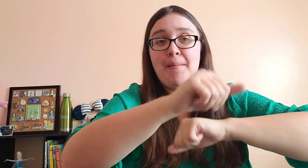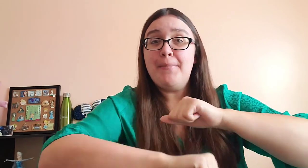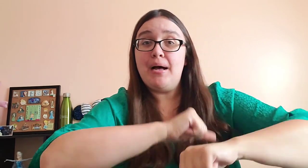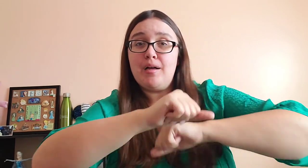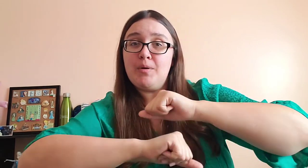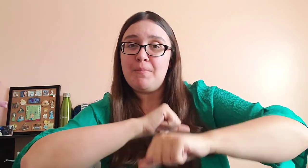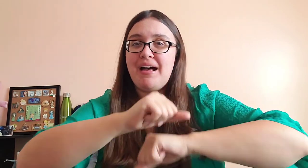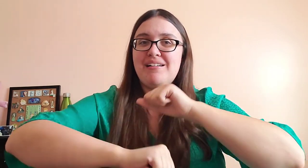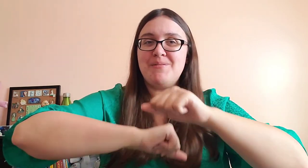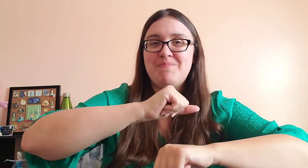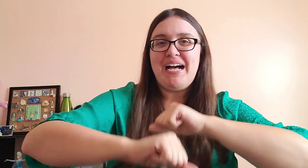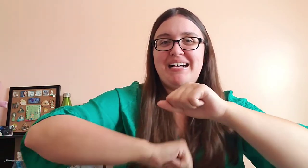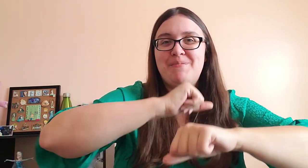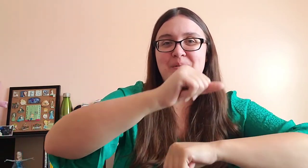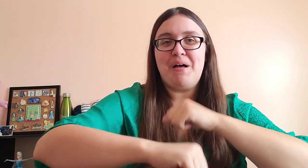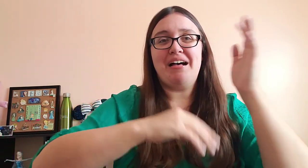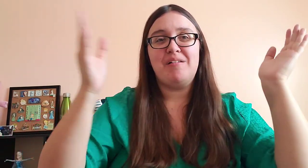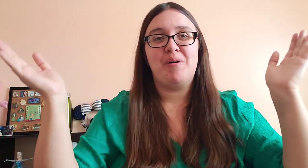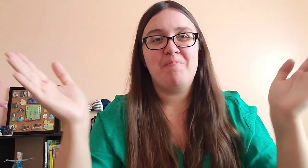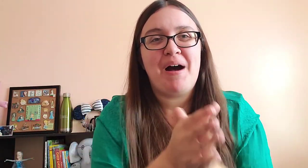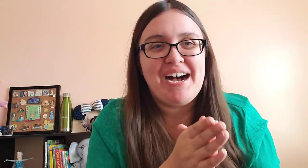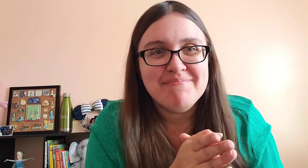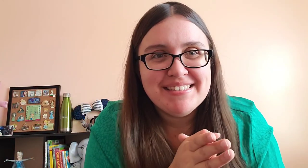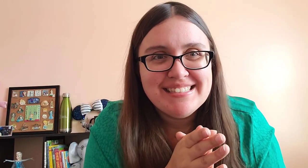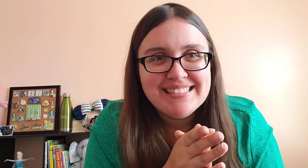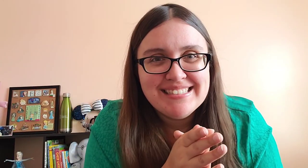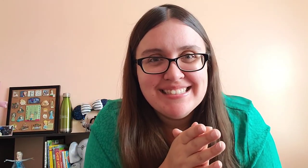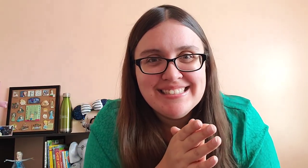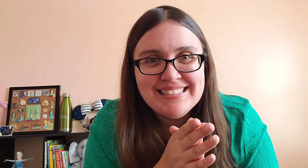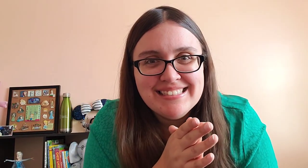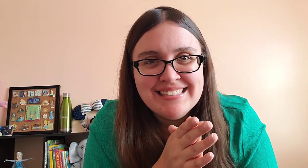Bubble, bubble, bubble, bubble, pop!